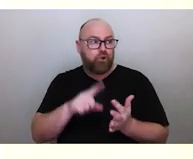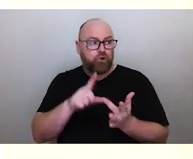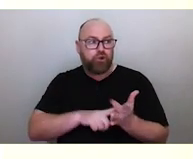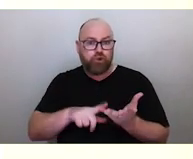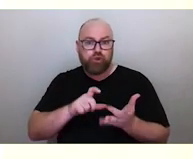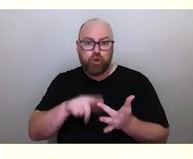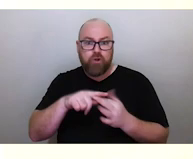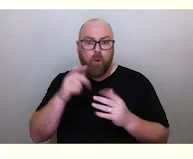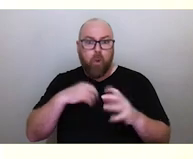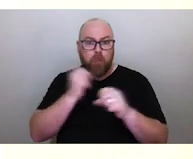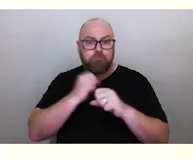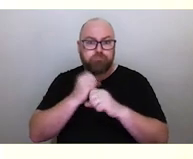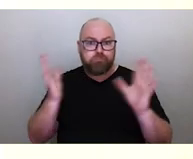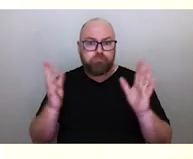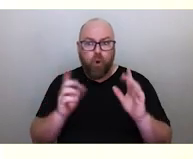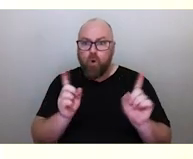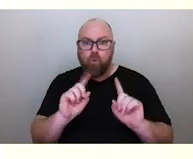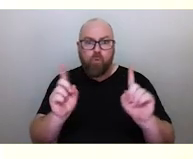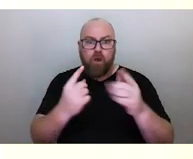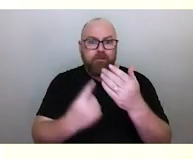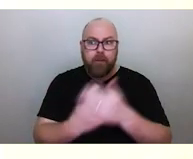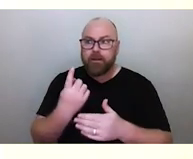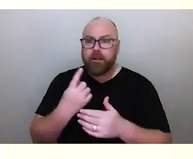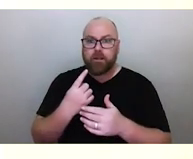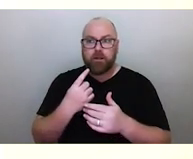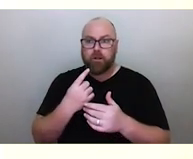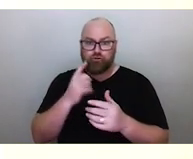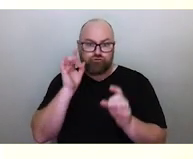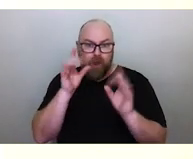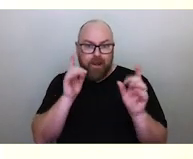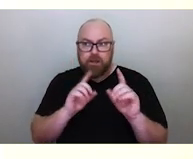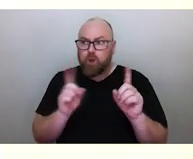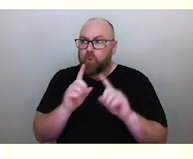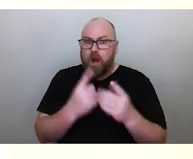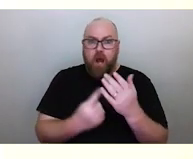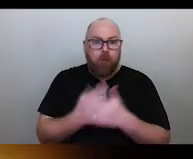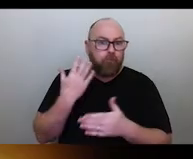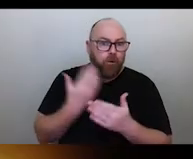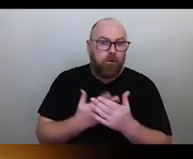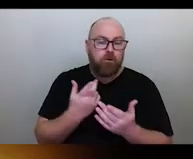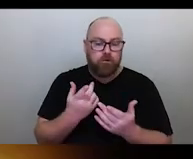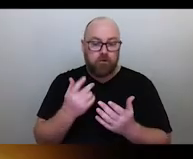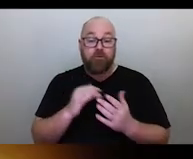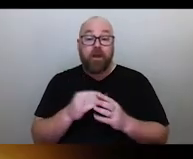'Is it going to explode?' Something crazy's happening here, What is it? By early 2020.